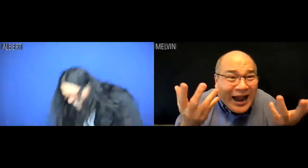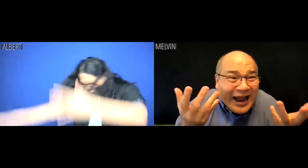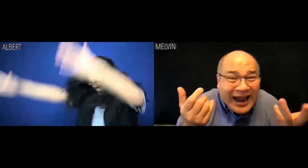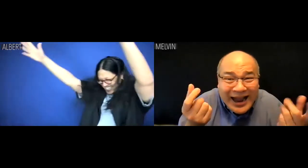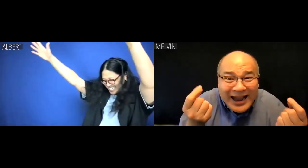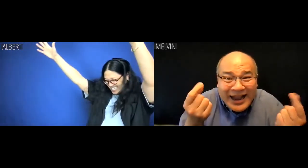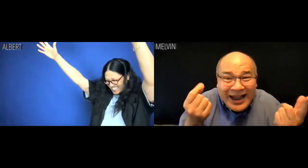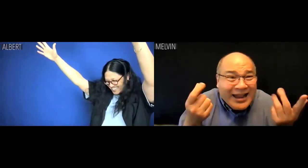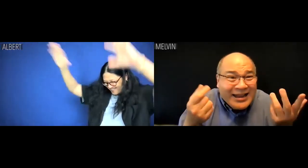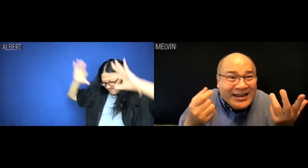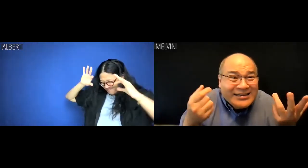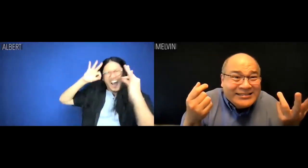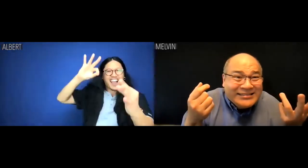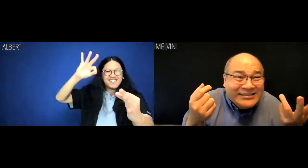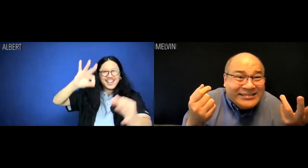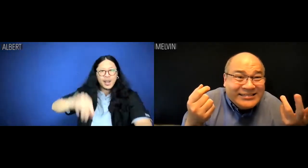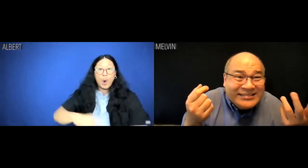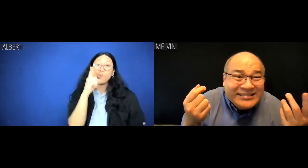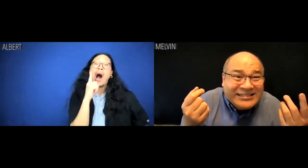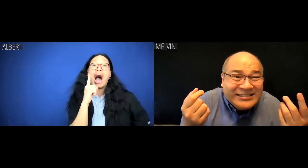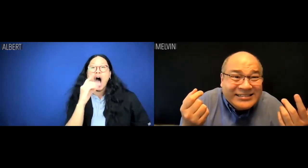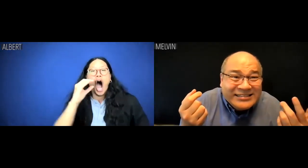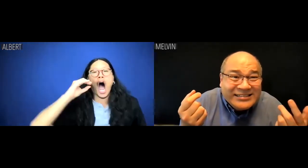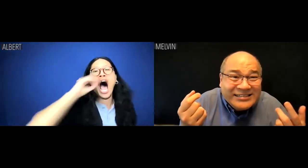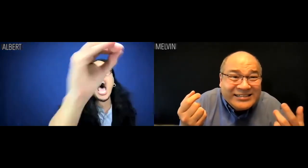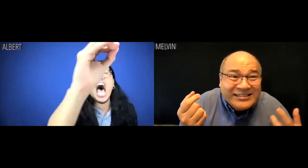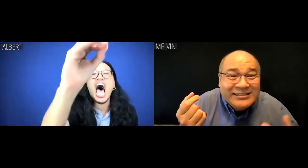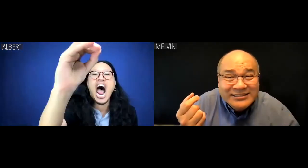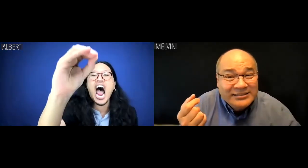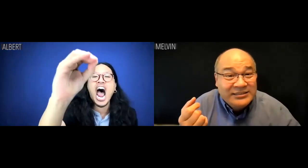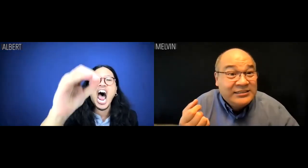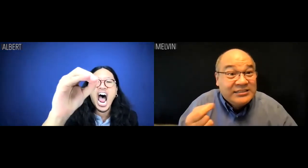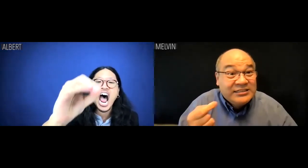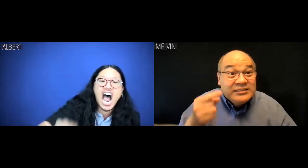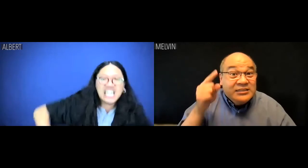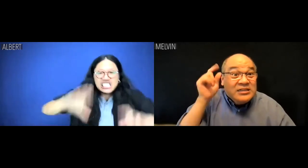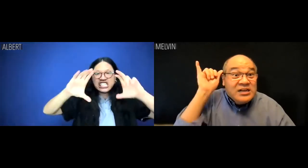Albert: Perfect. Ten out of Chen.